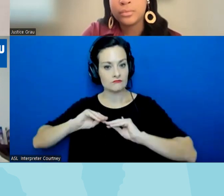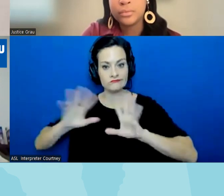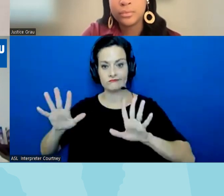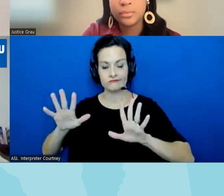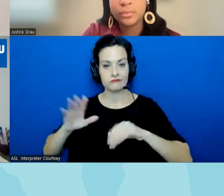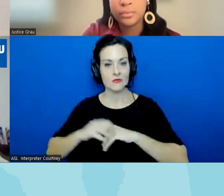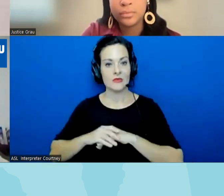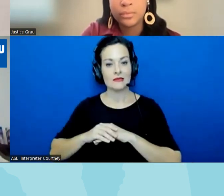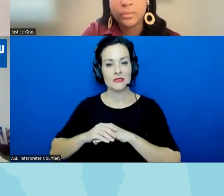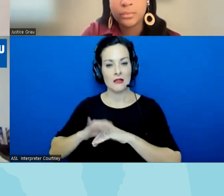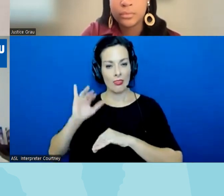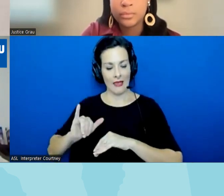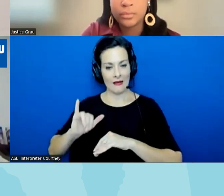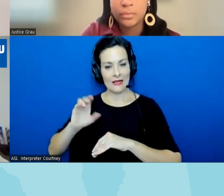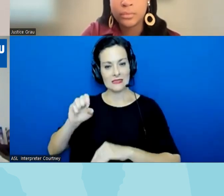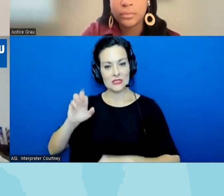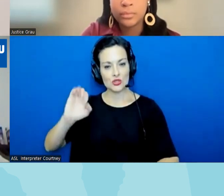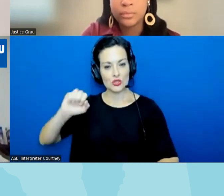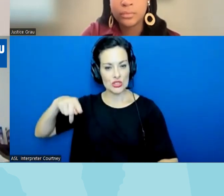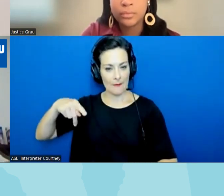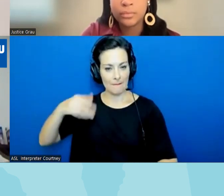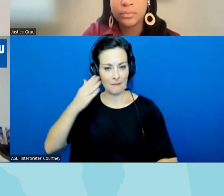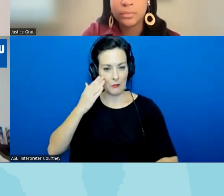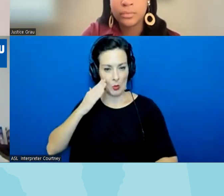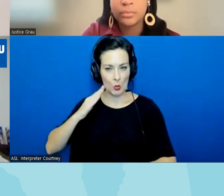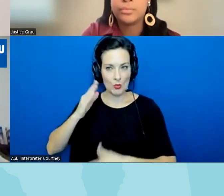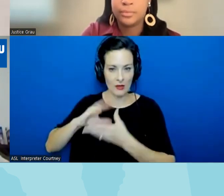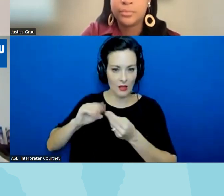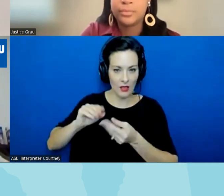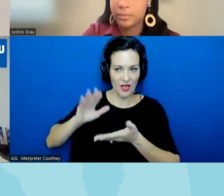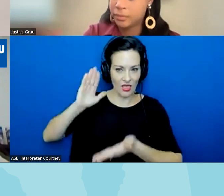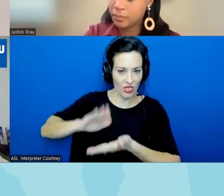censorship play into perpetuating the school to prison pipeline I know that's an issue that's